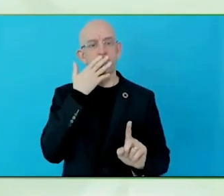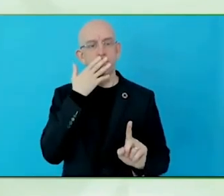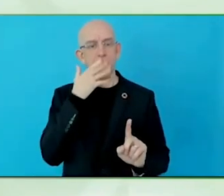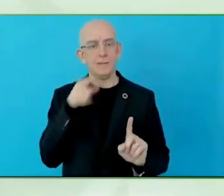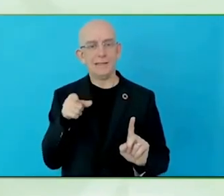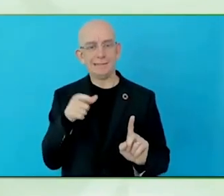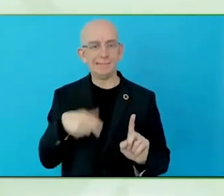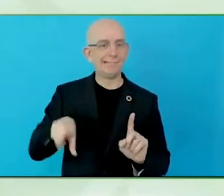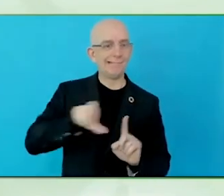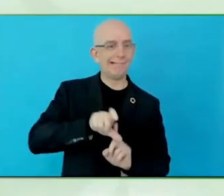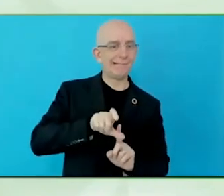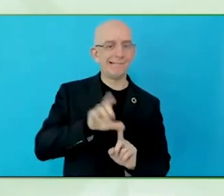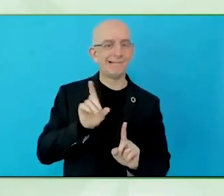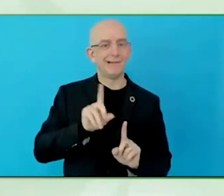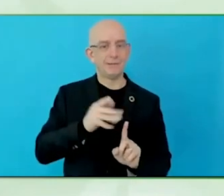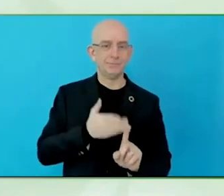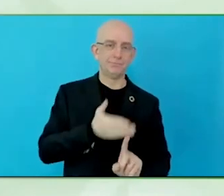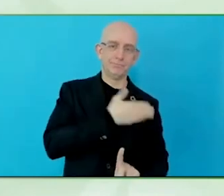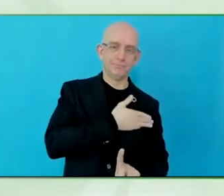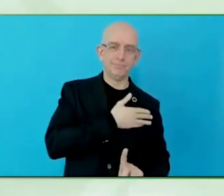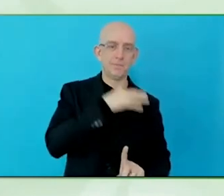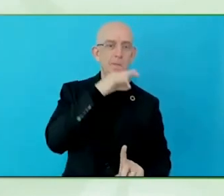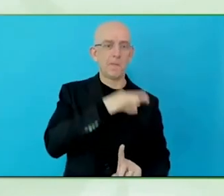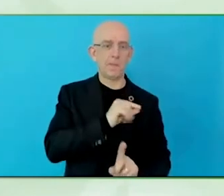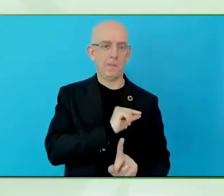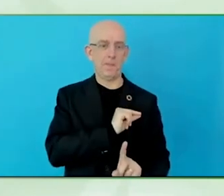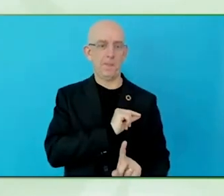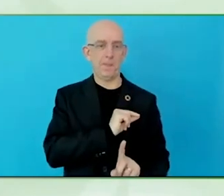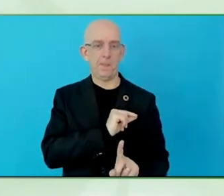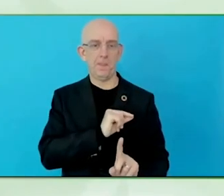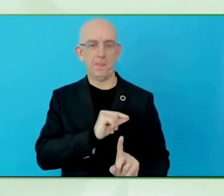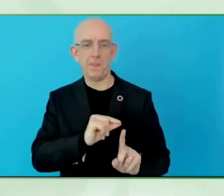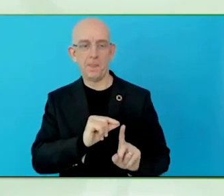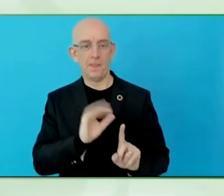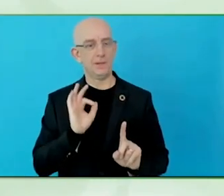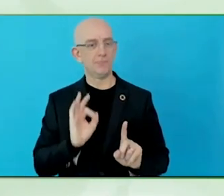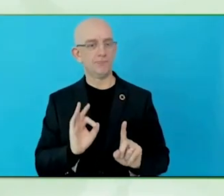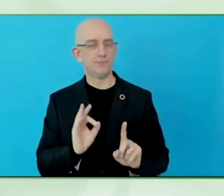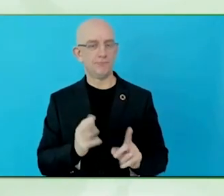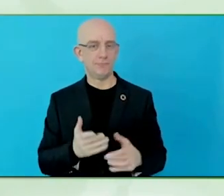There is a lot to do, but you know there is data showing us that